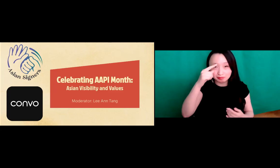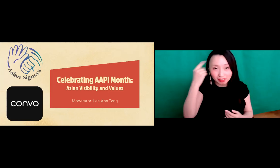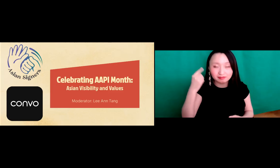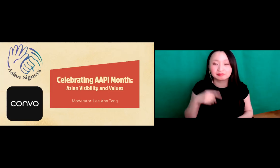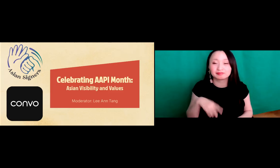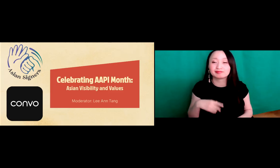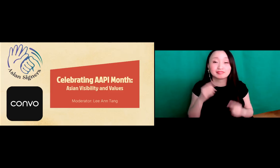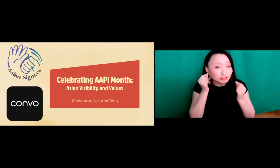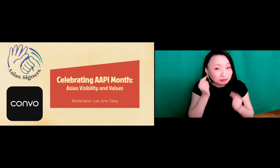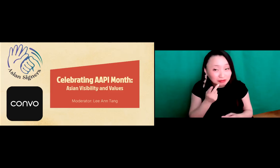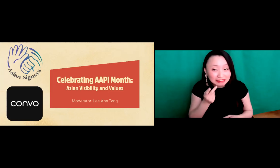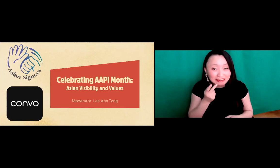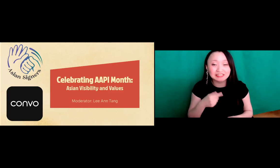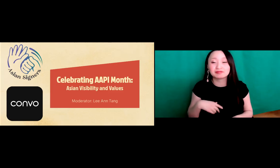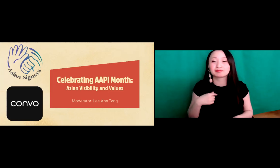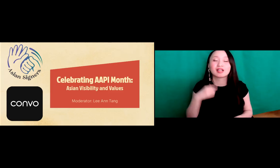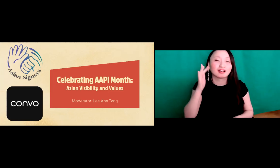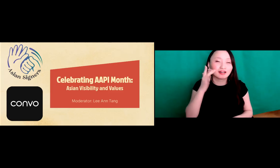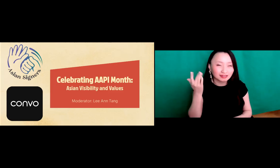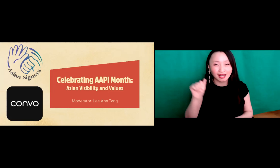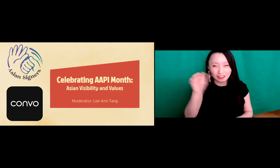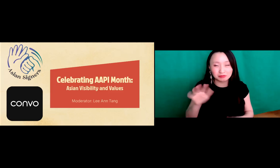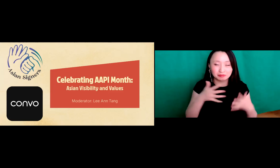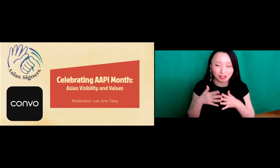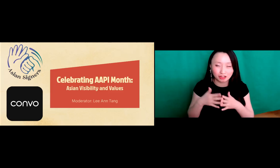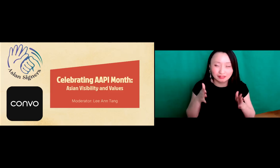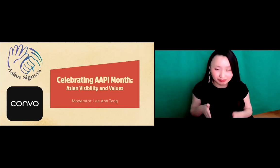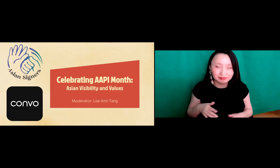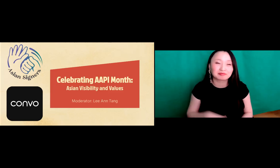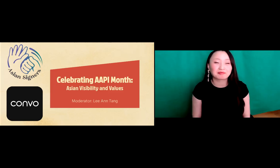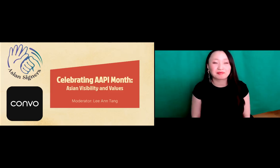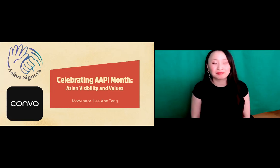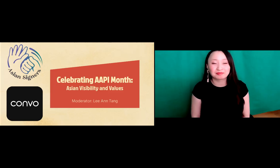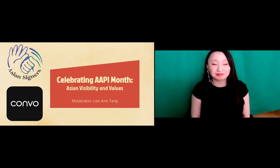My background is a green is a green screen, along with a black shirt and black here and